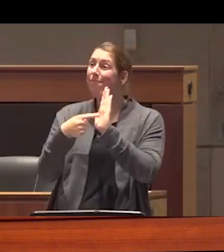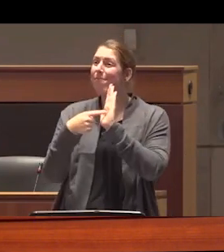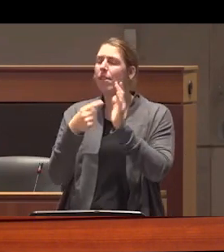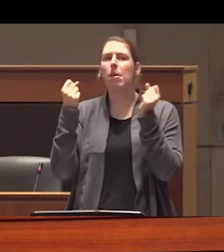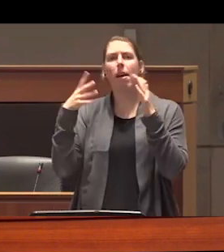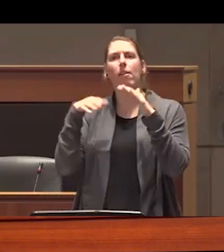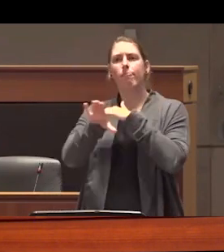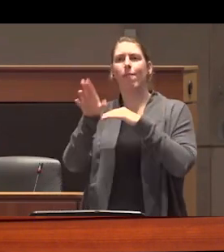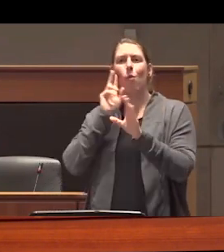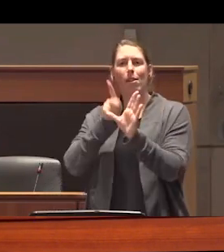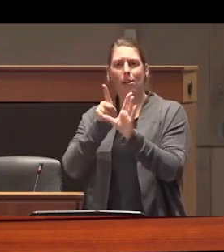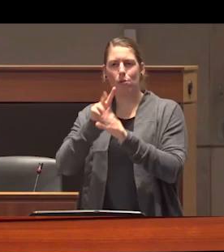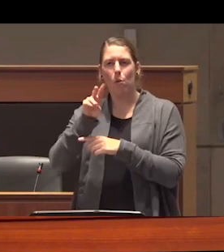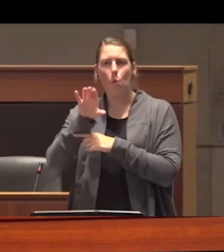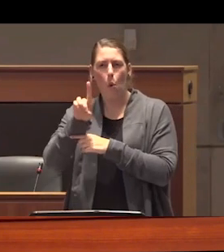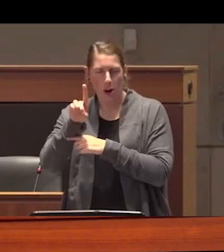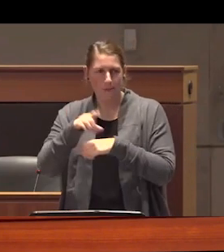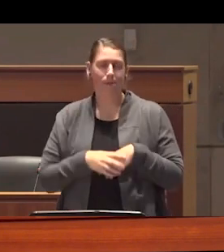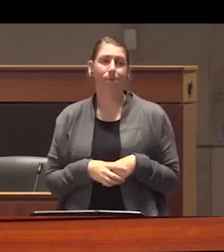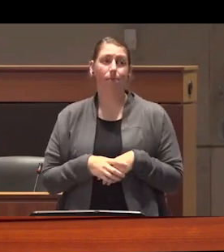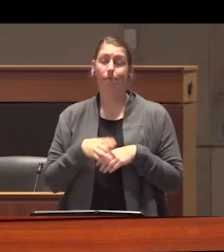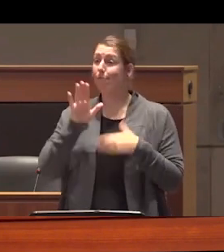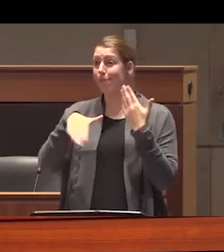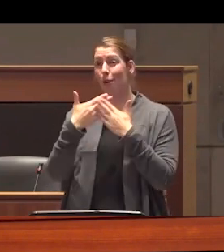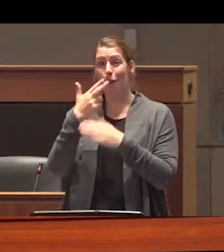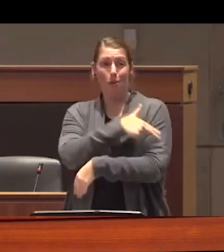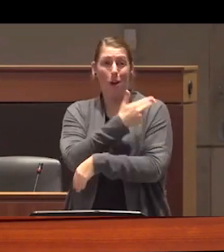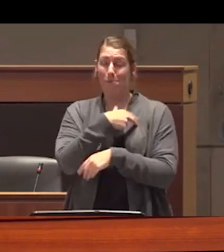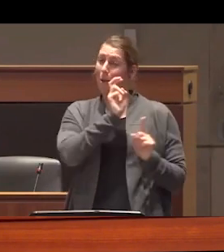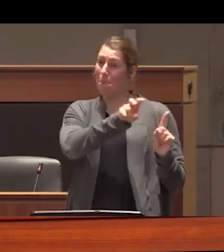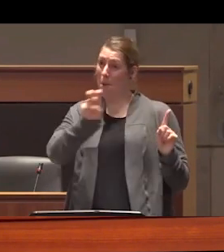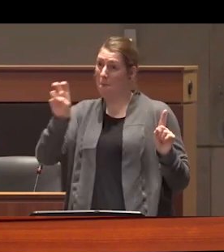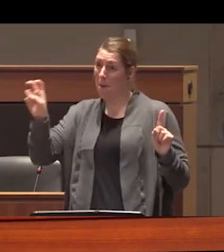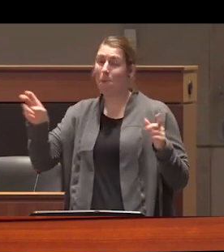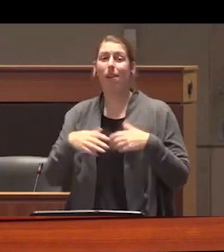to psychiatric Wards I've been at every local hospital abstinence-based addiction treatment